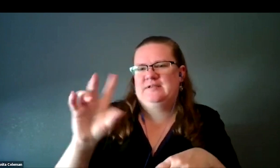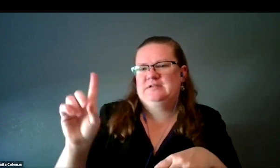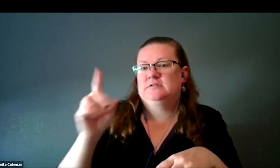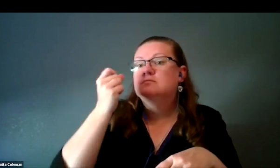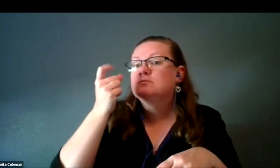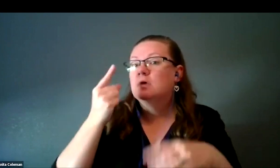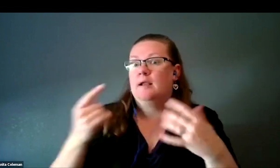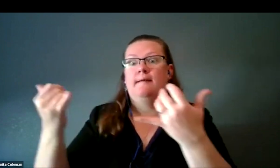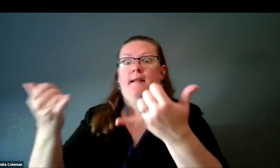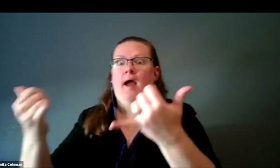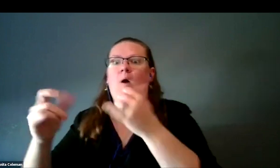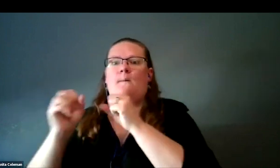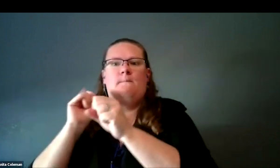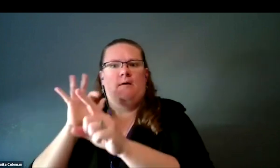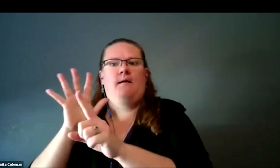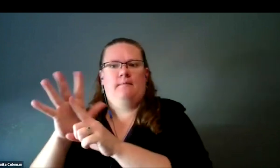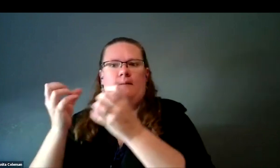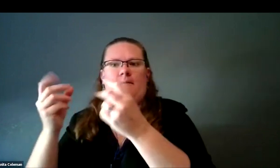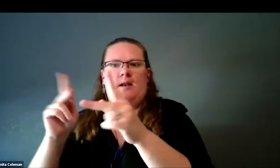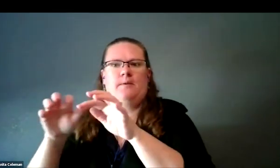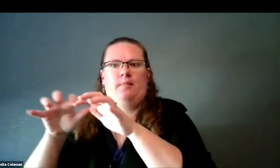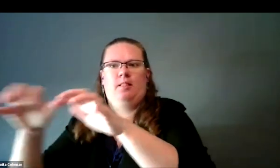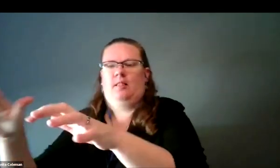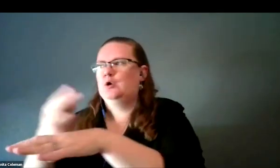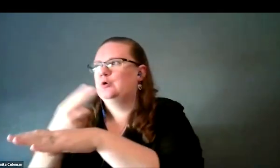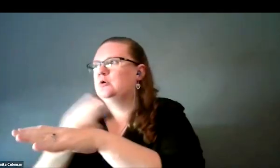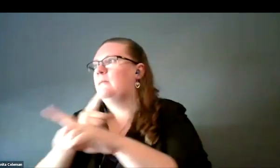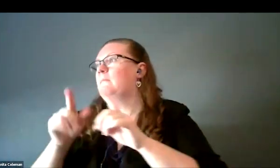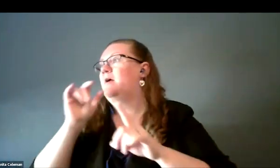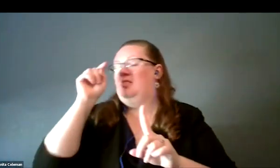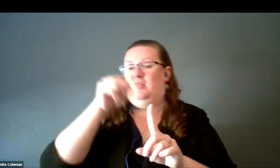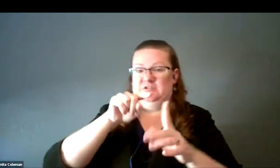Everybody's doing 3D printing now, but this is very early days of 3D printing.